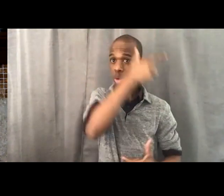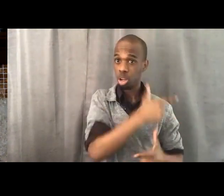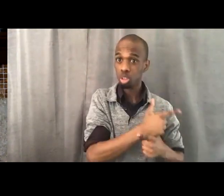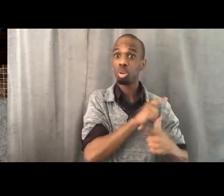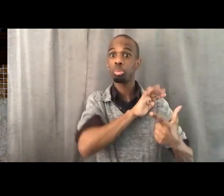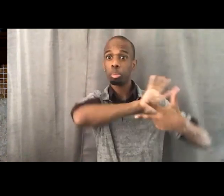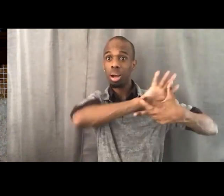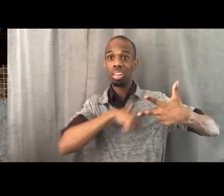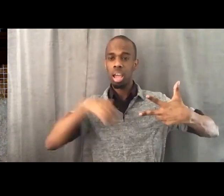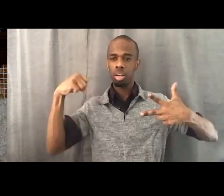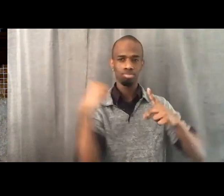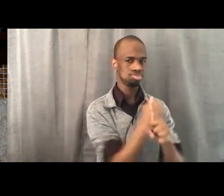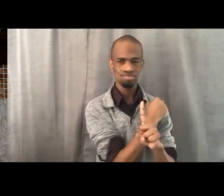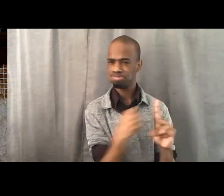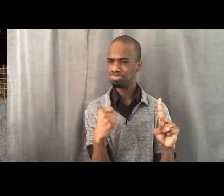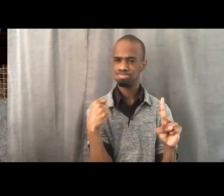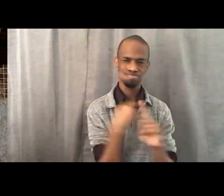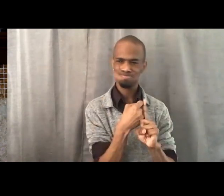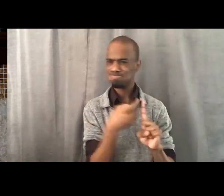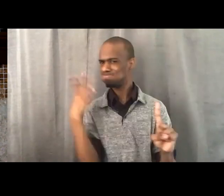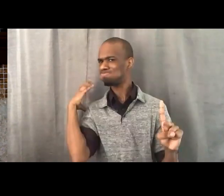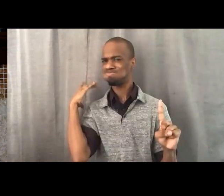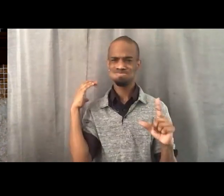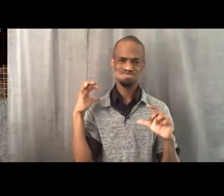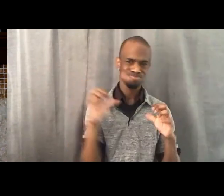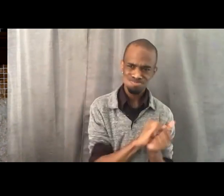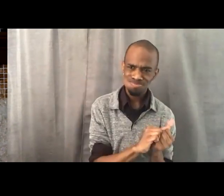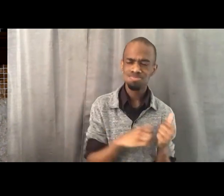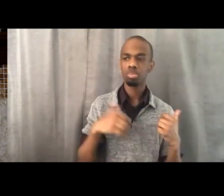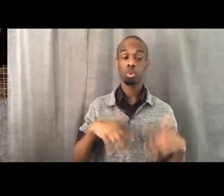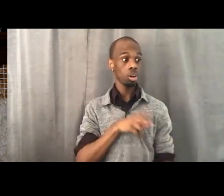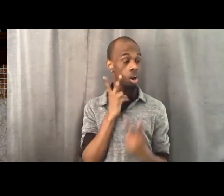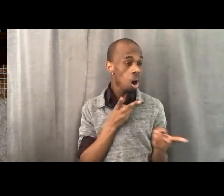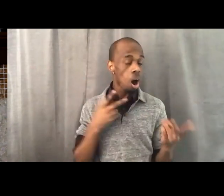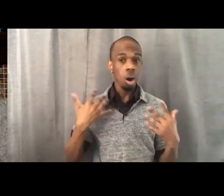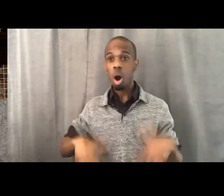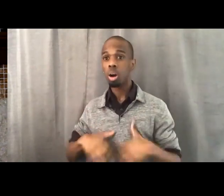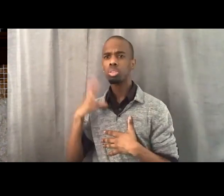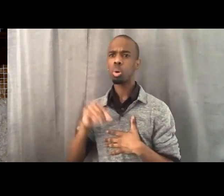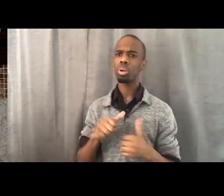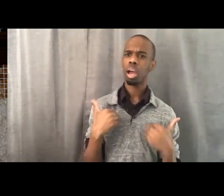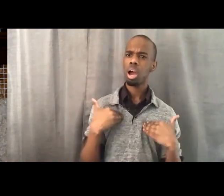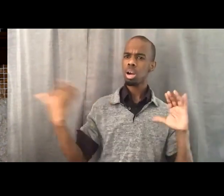And so, there was this stark contrast between 1965 in the South